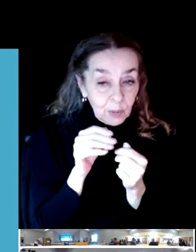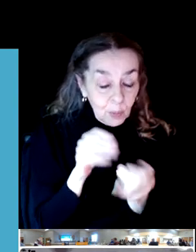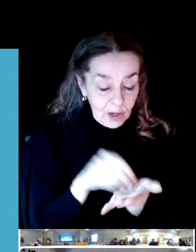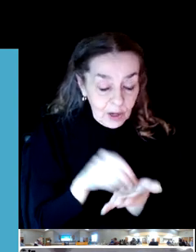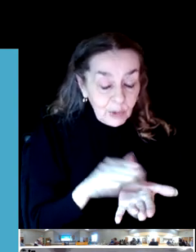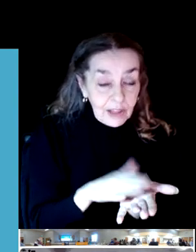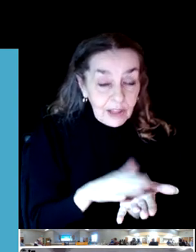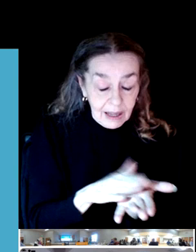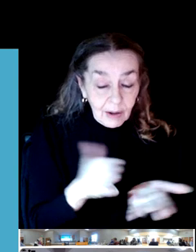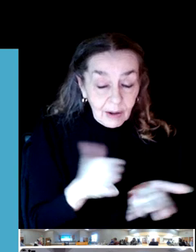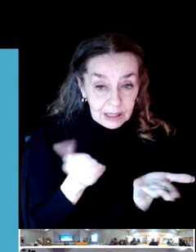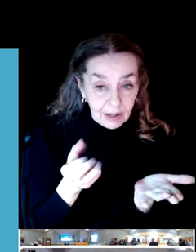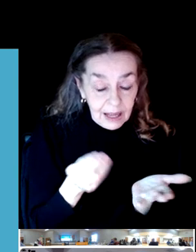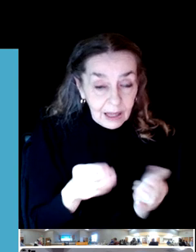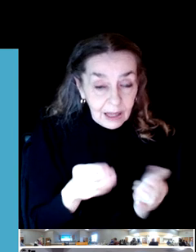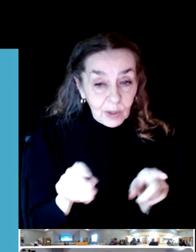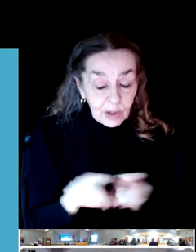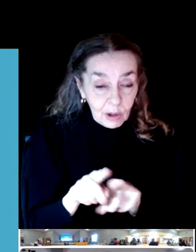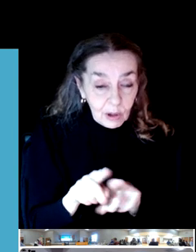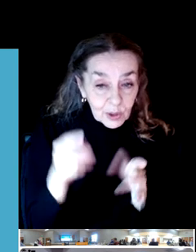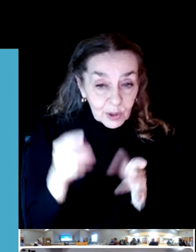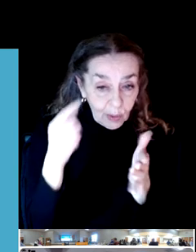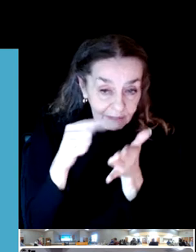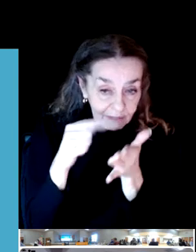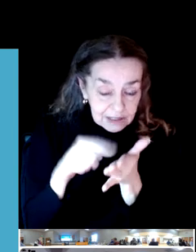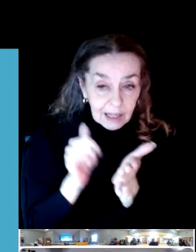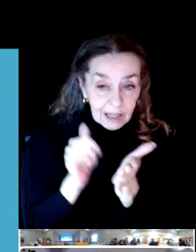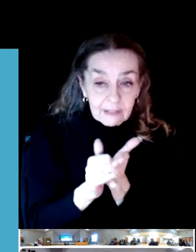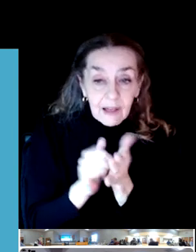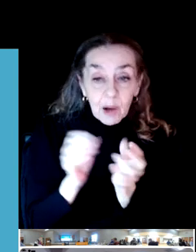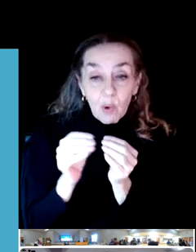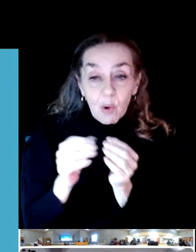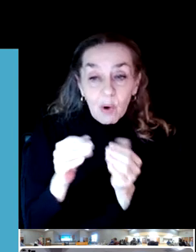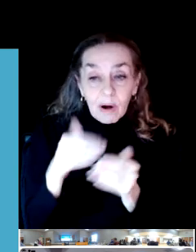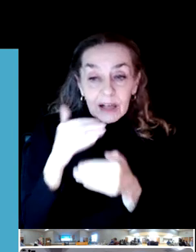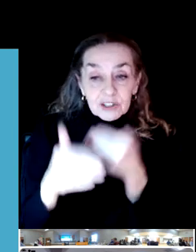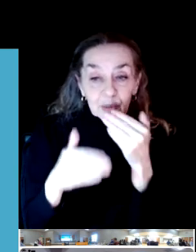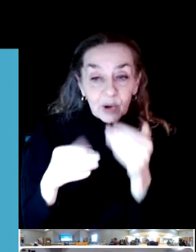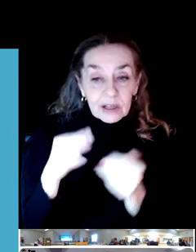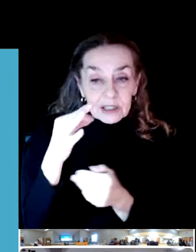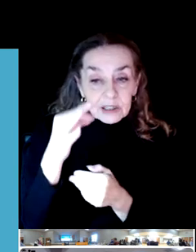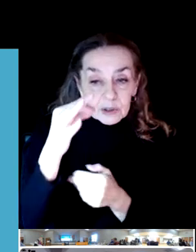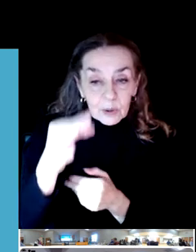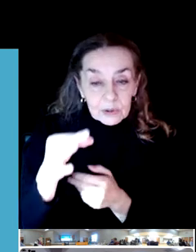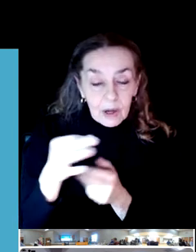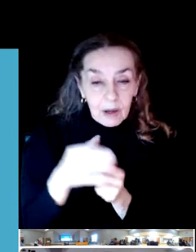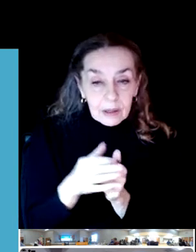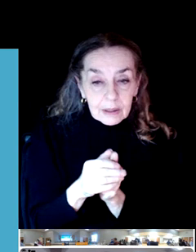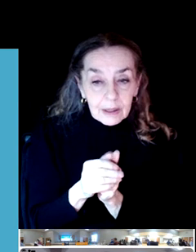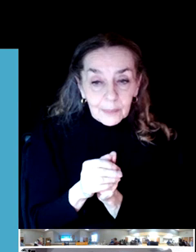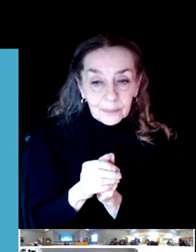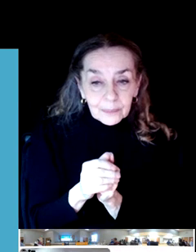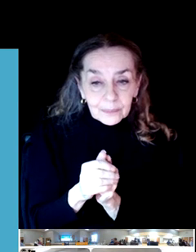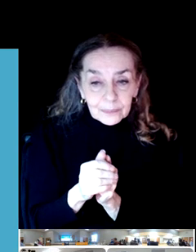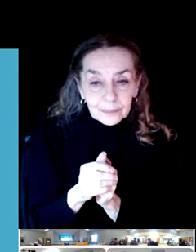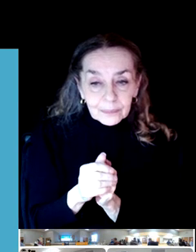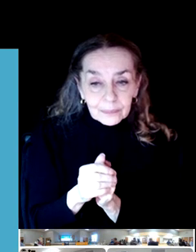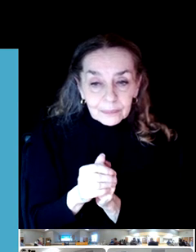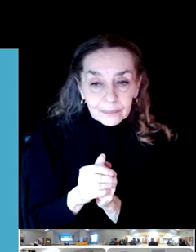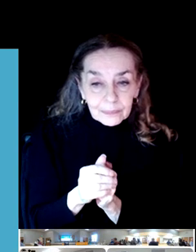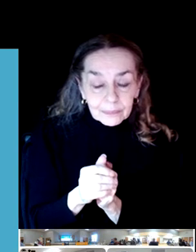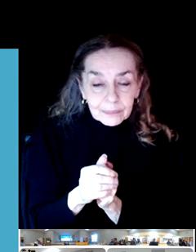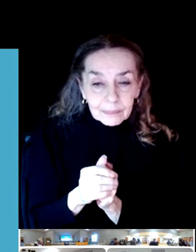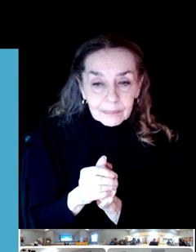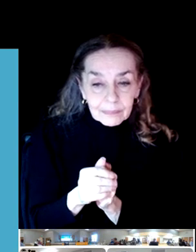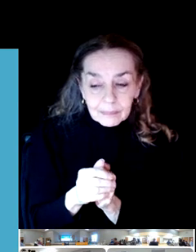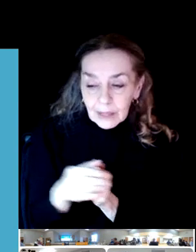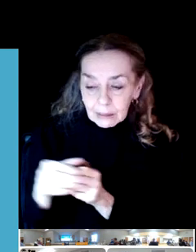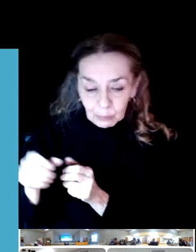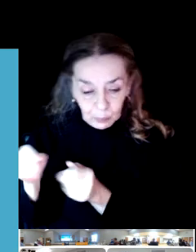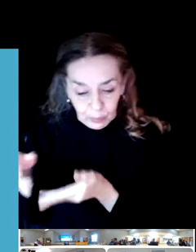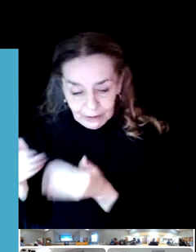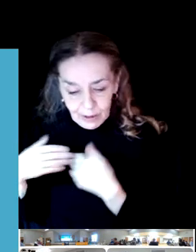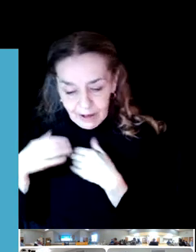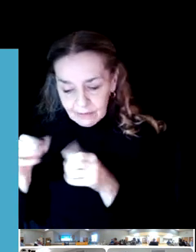that as the process goes on.